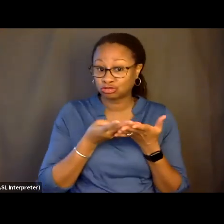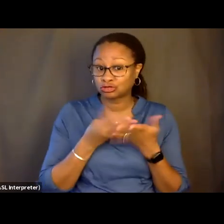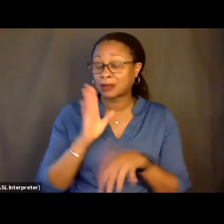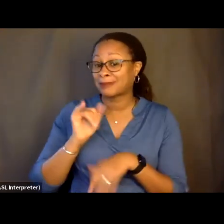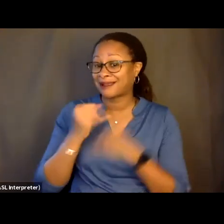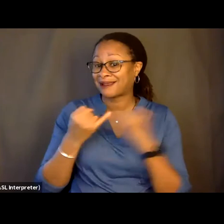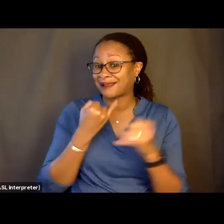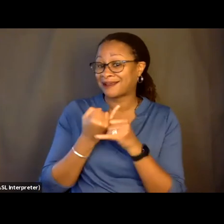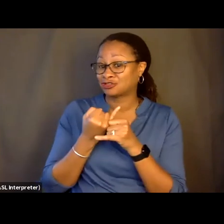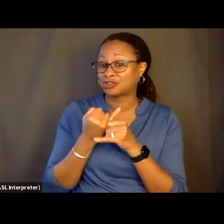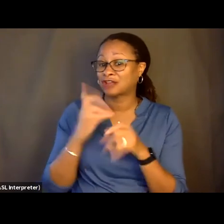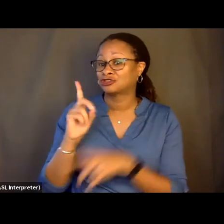Documentary Association as part of our fall